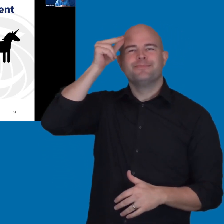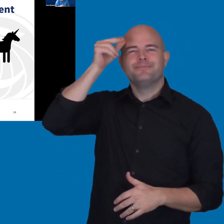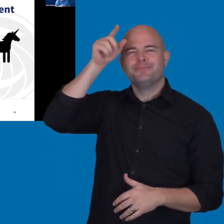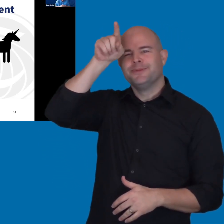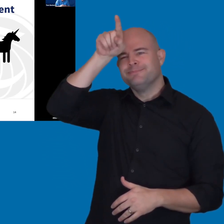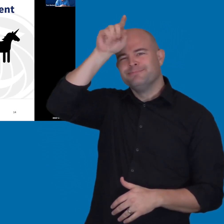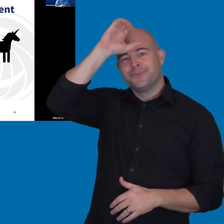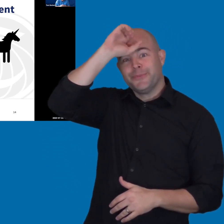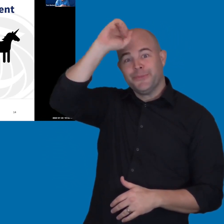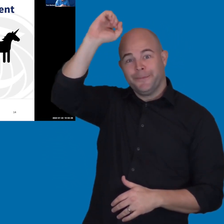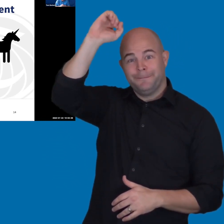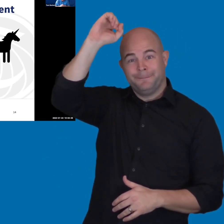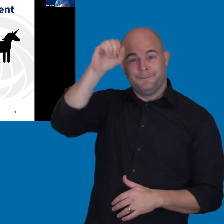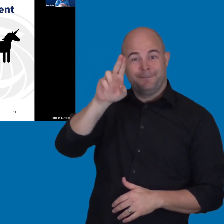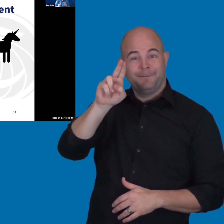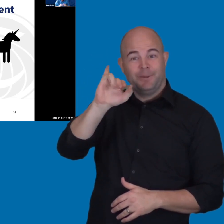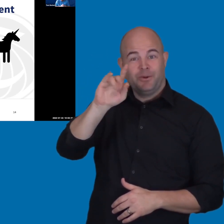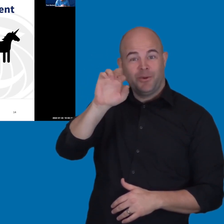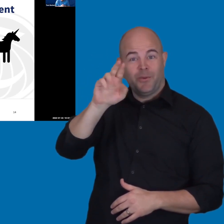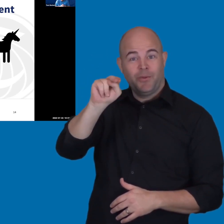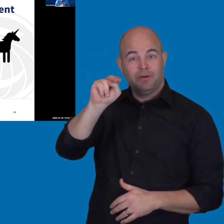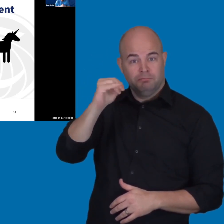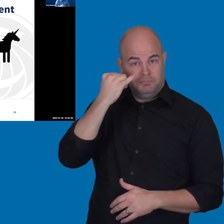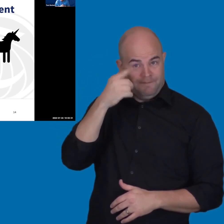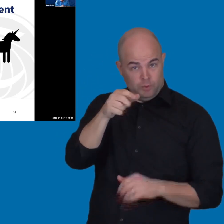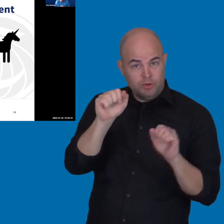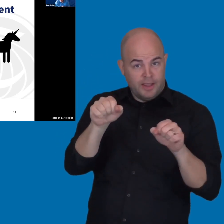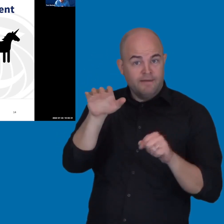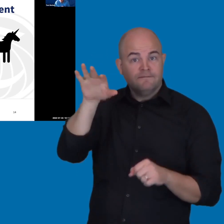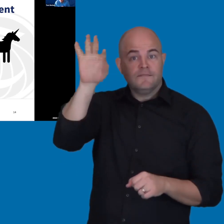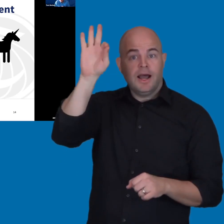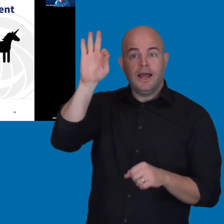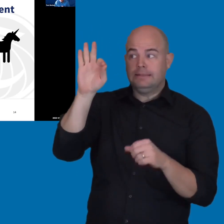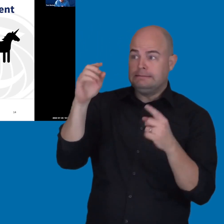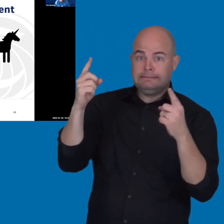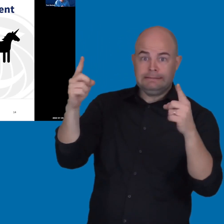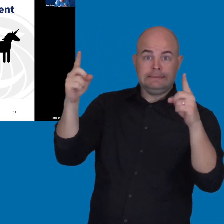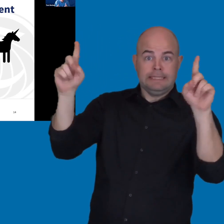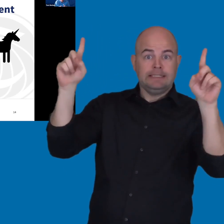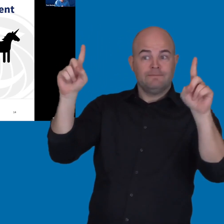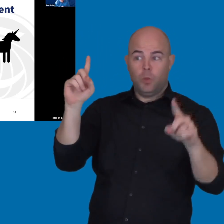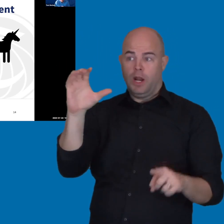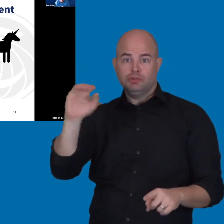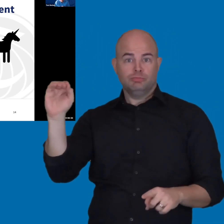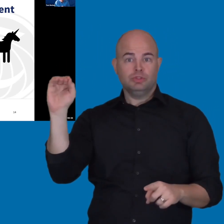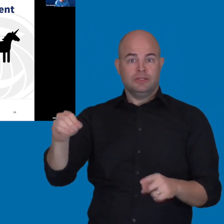So, you know, if you can find that 100% accessible product, which I'm calling a unicorn,